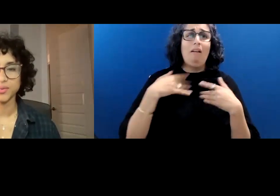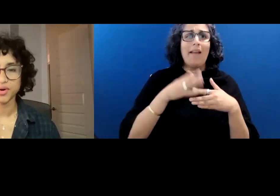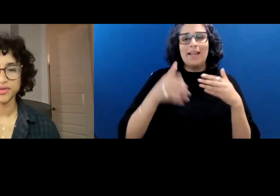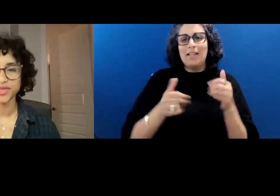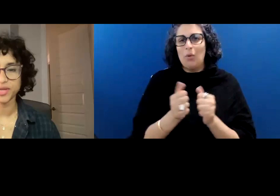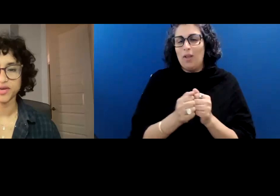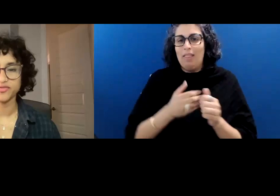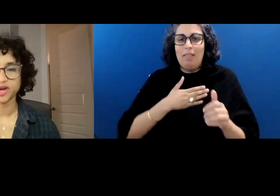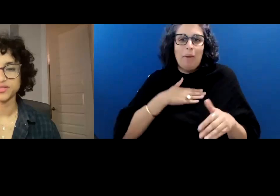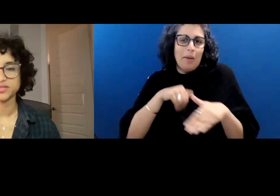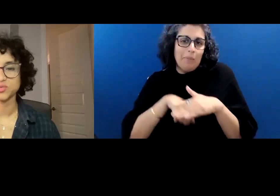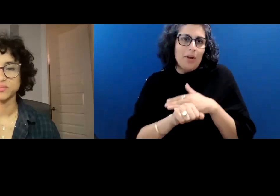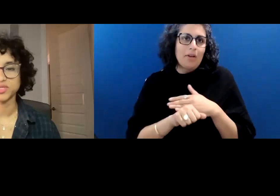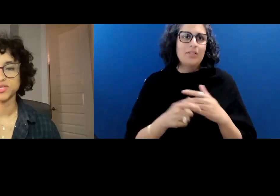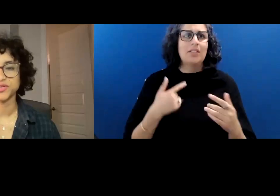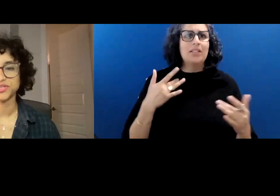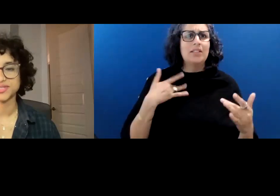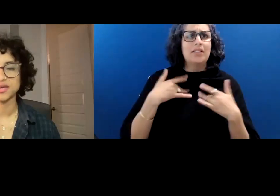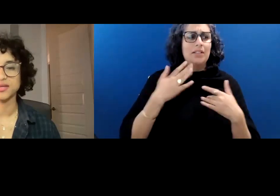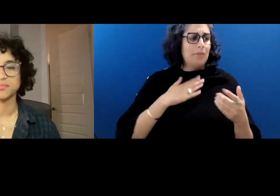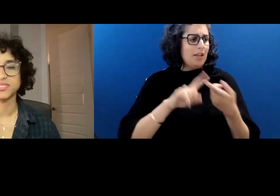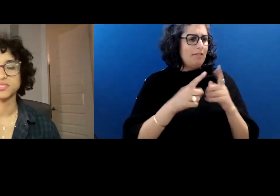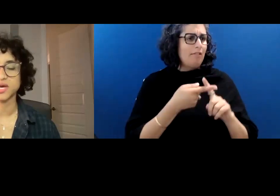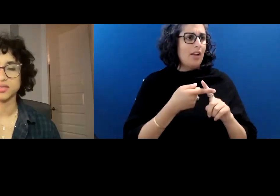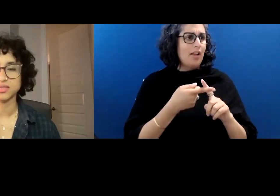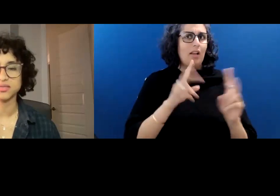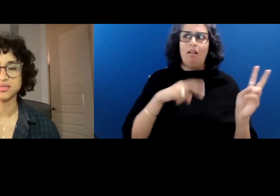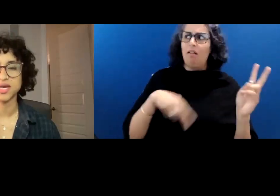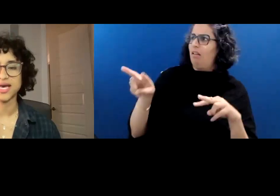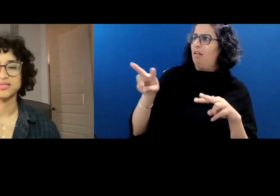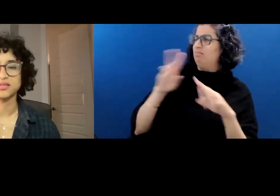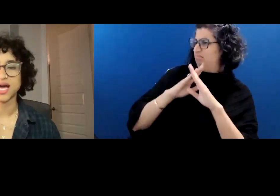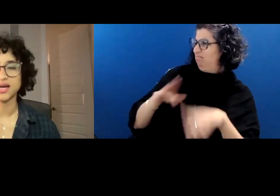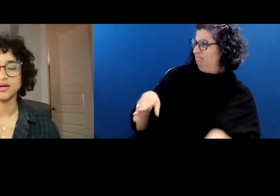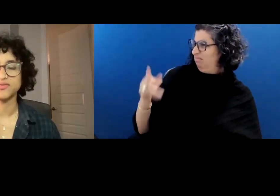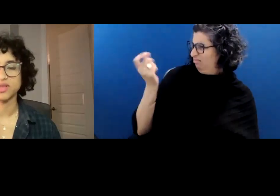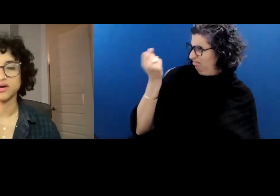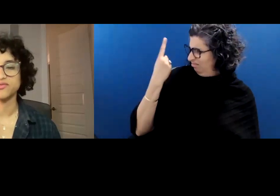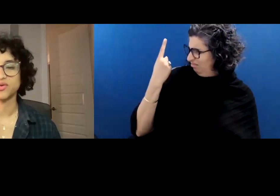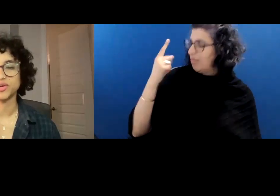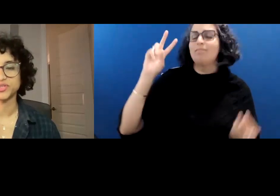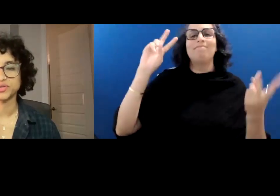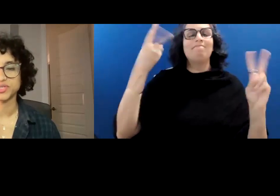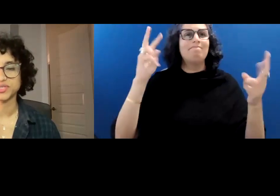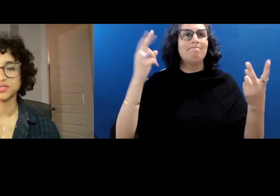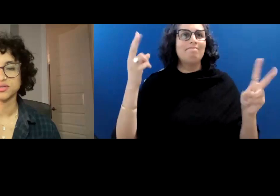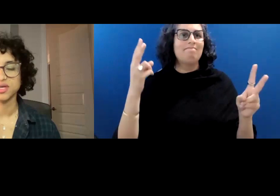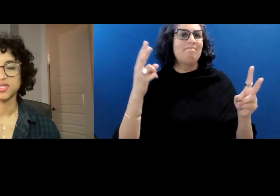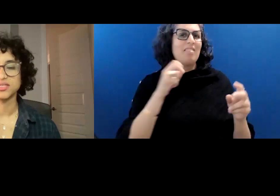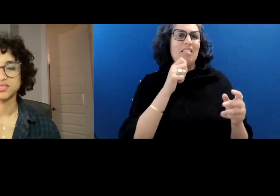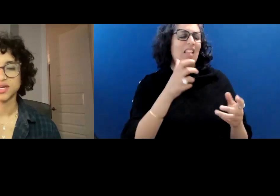I worry that my friends will misunderstand my silence as a lack of love or interest.